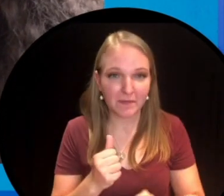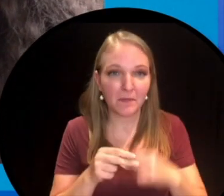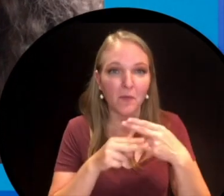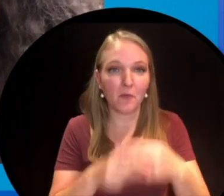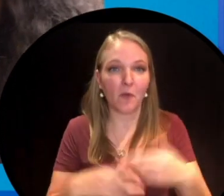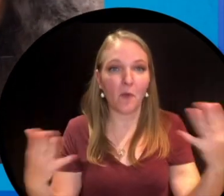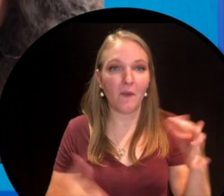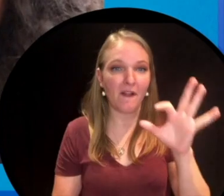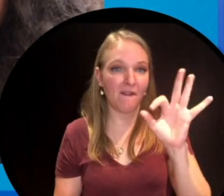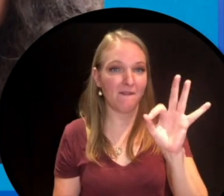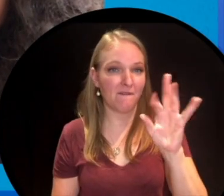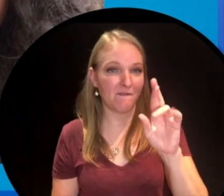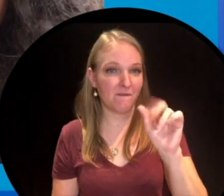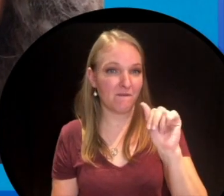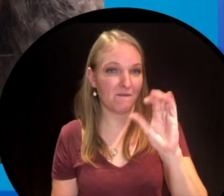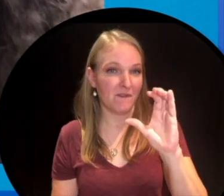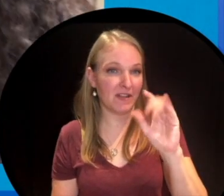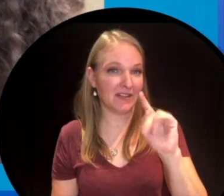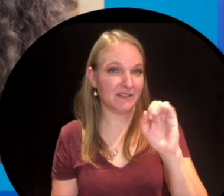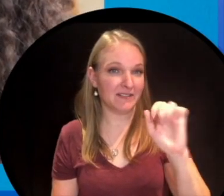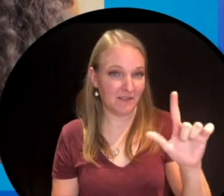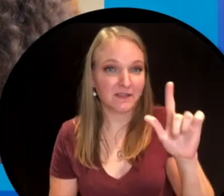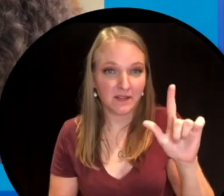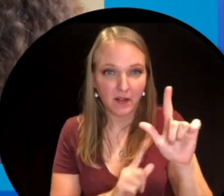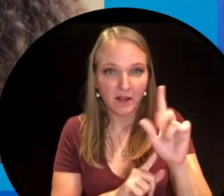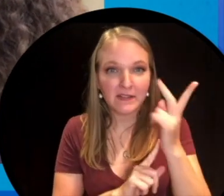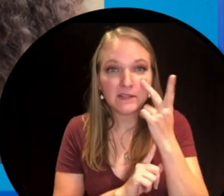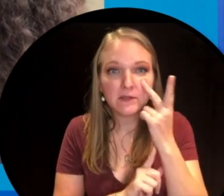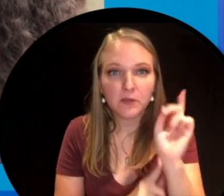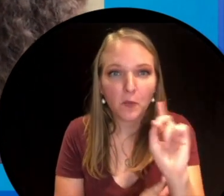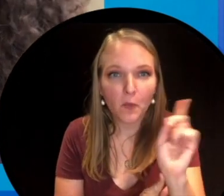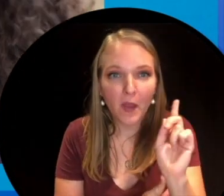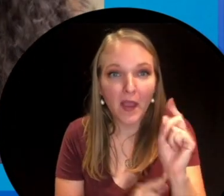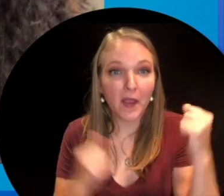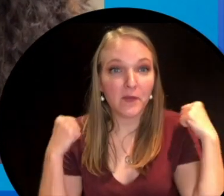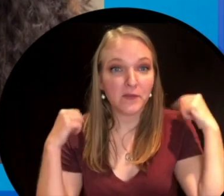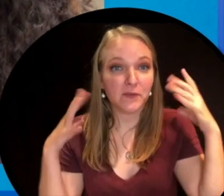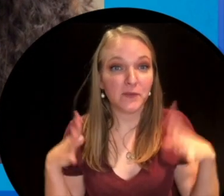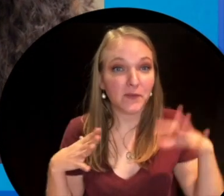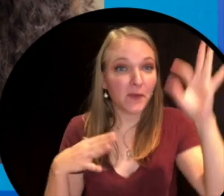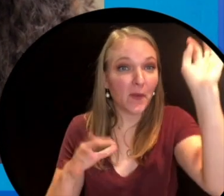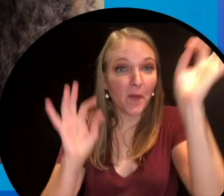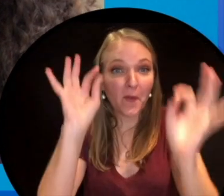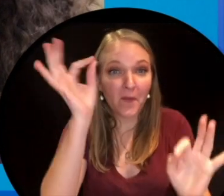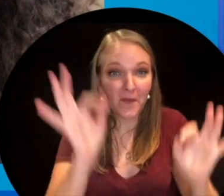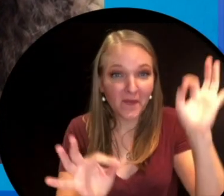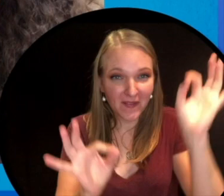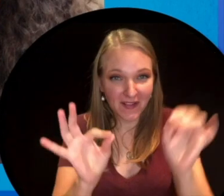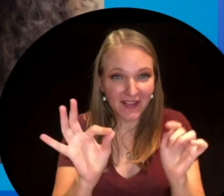And then there are fractals. Fractals exist in snowflakes and in